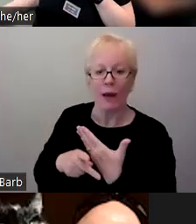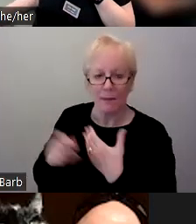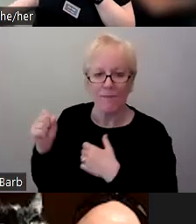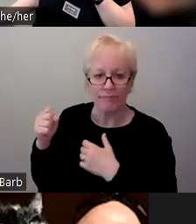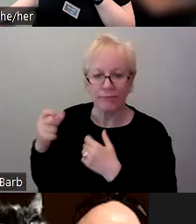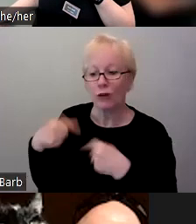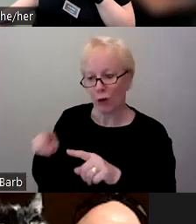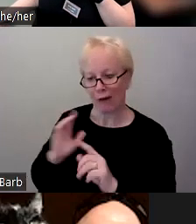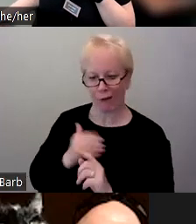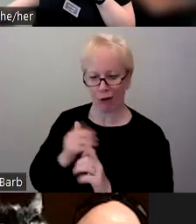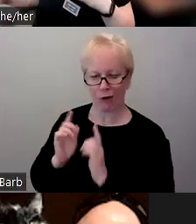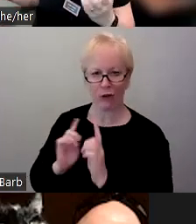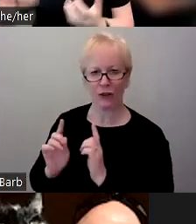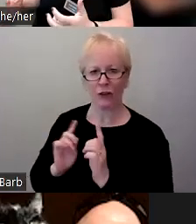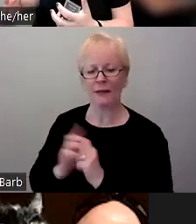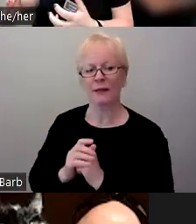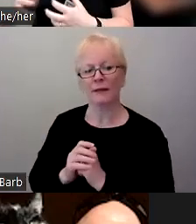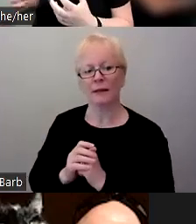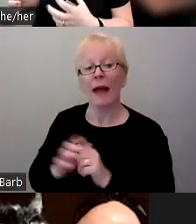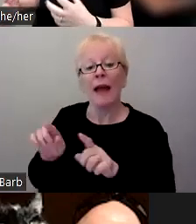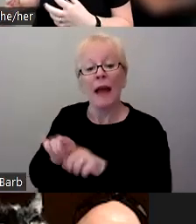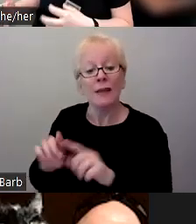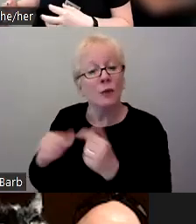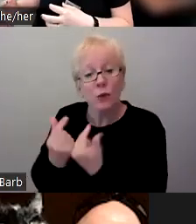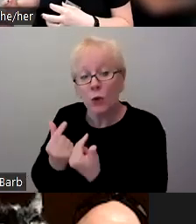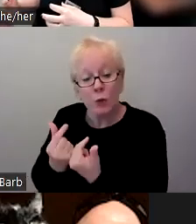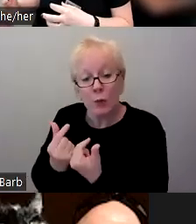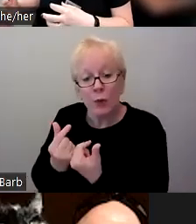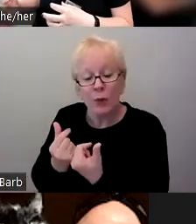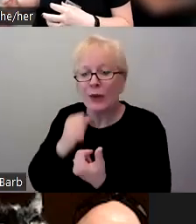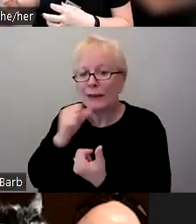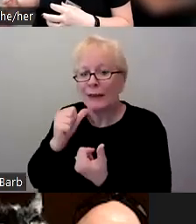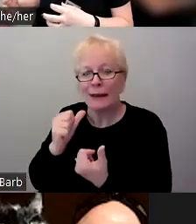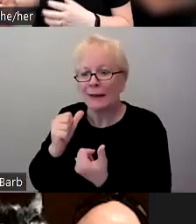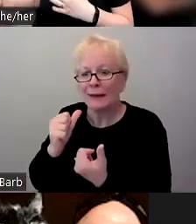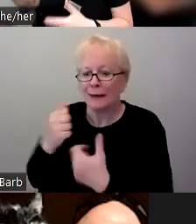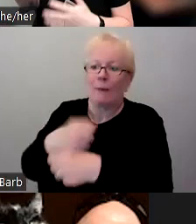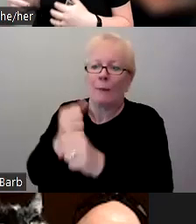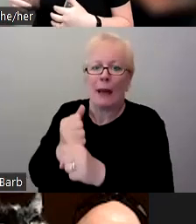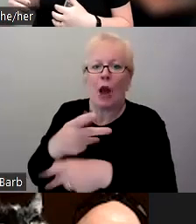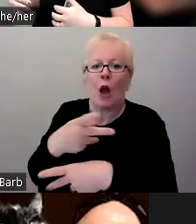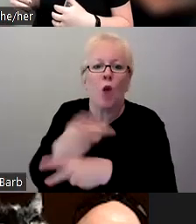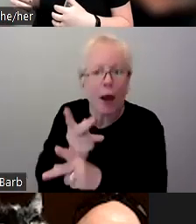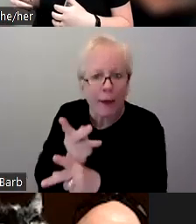So we didn't as a group come up with any kind of a product, but it informed my practice